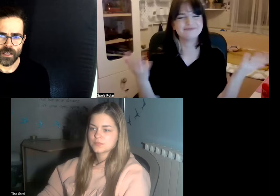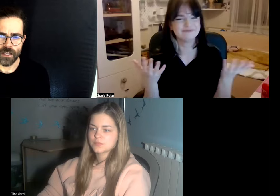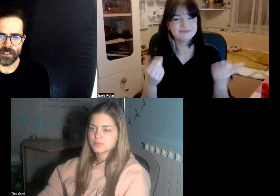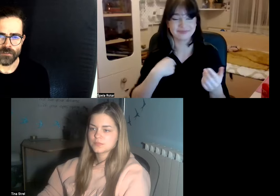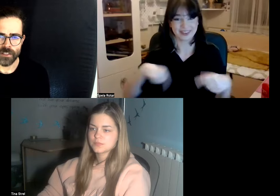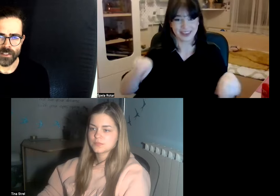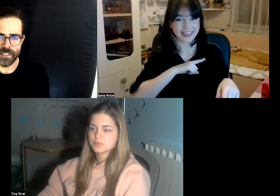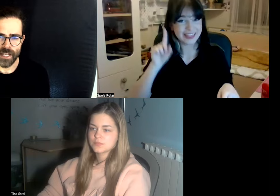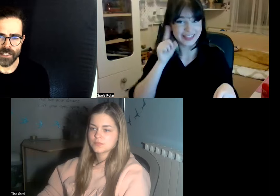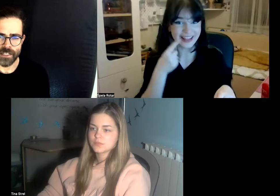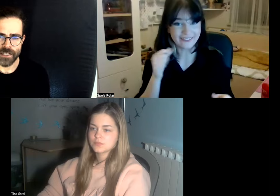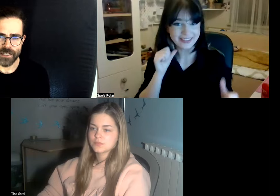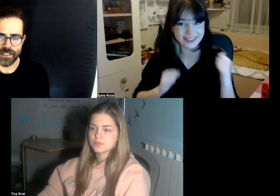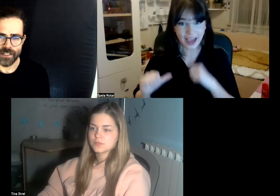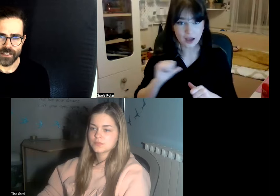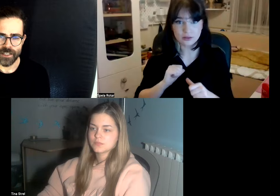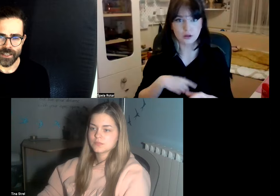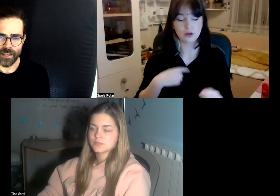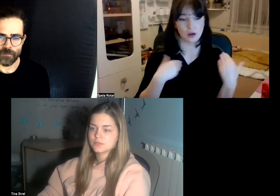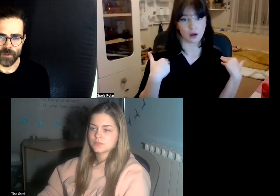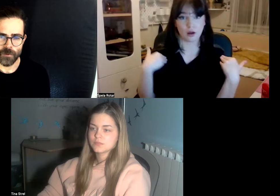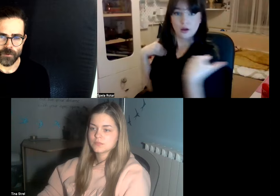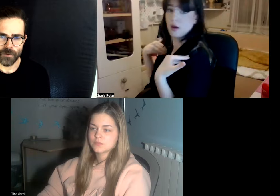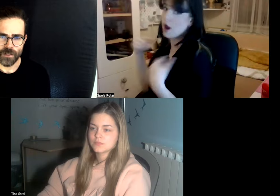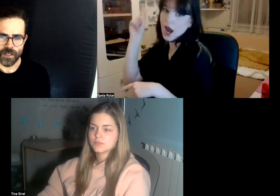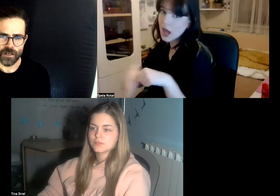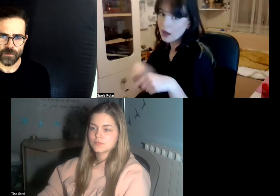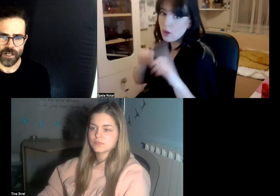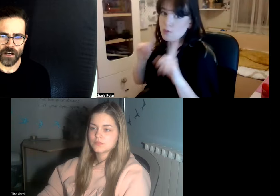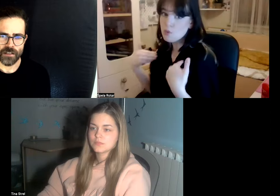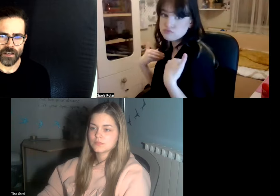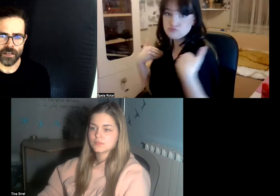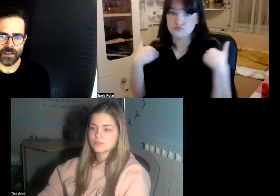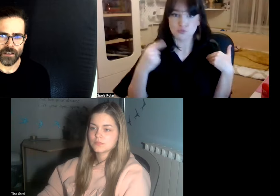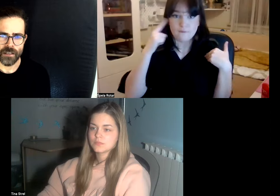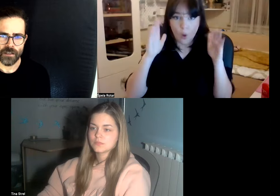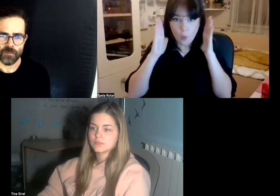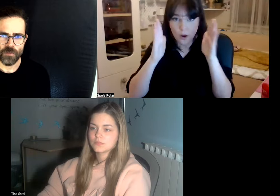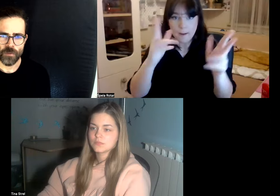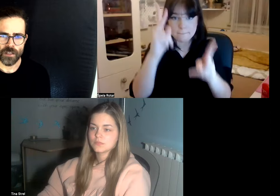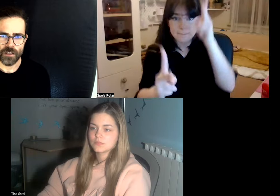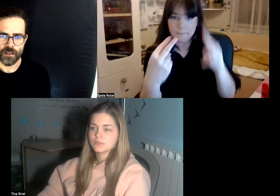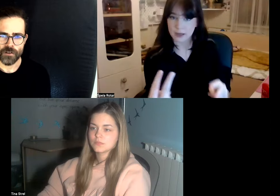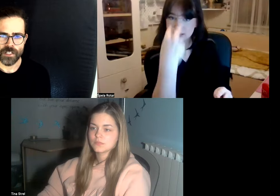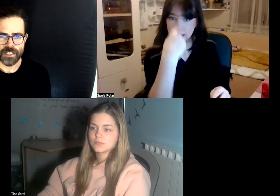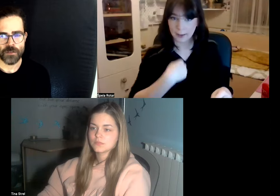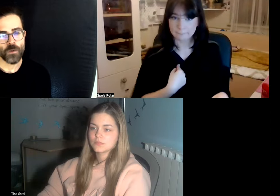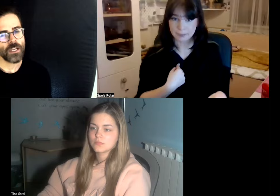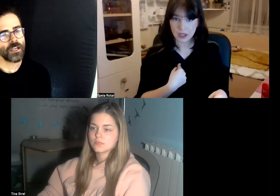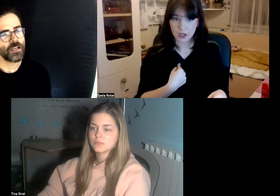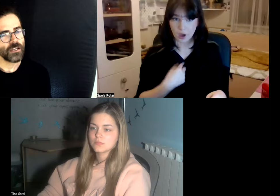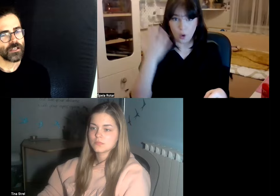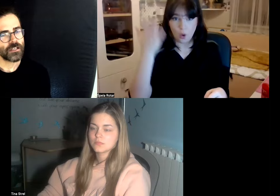a different sense than deaf people regarding movement for instance